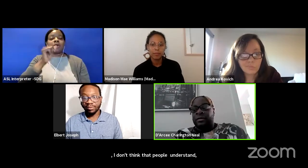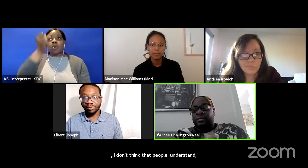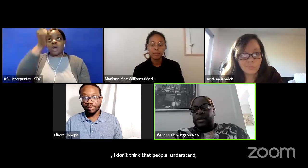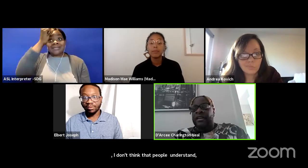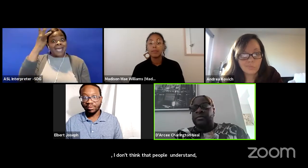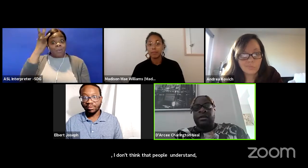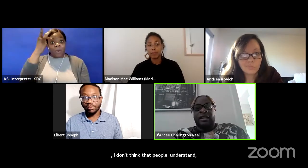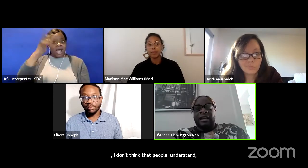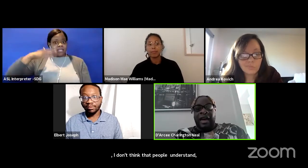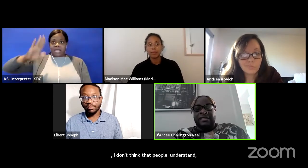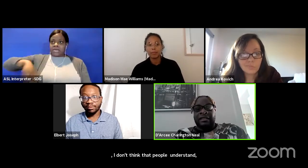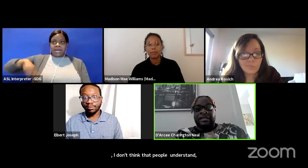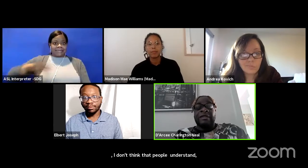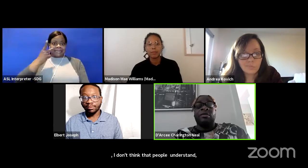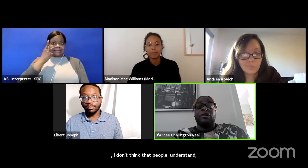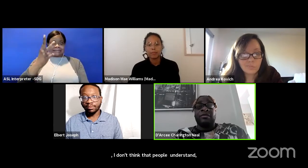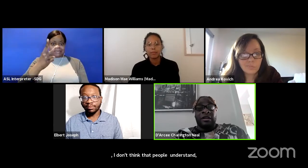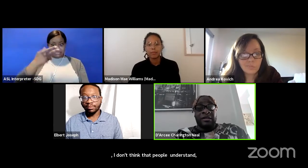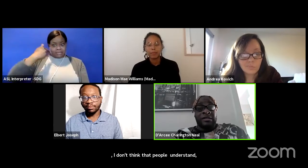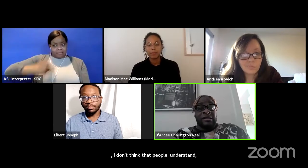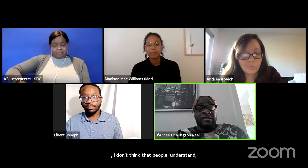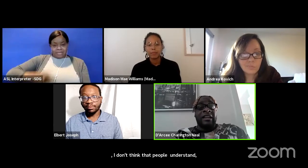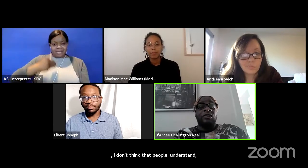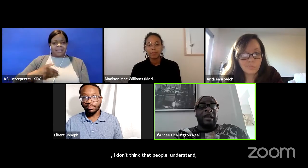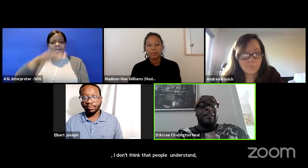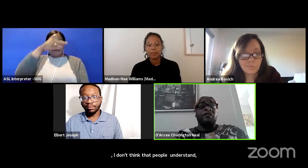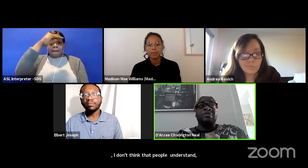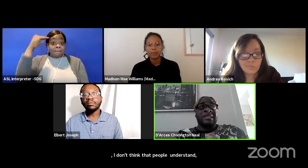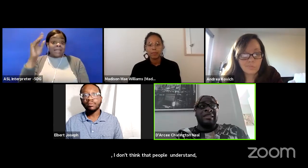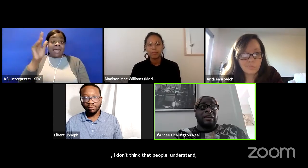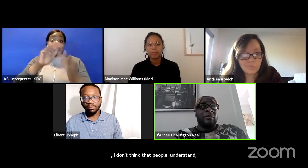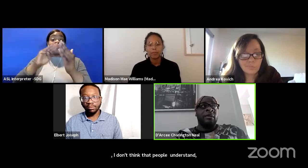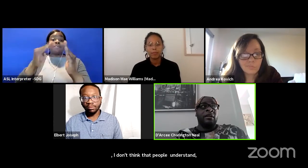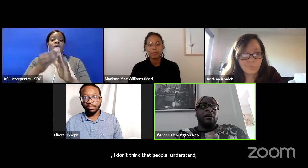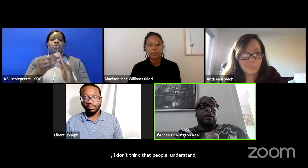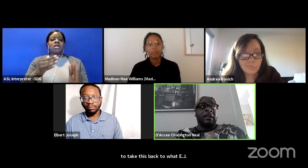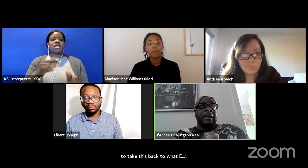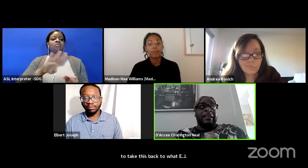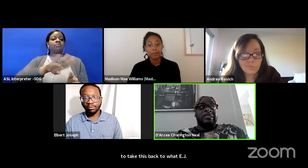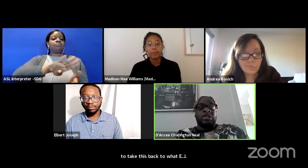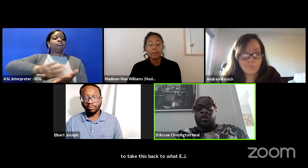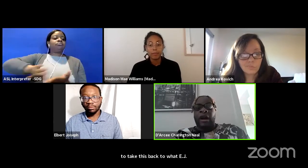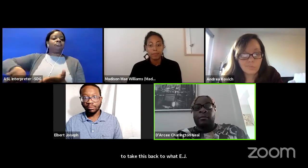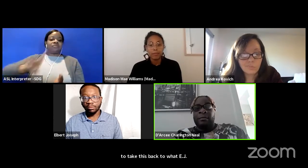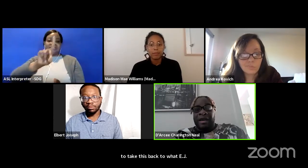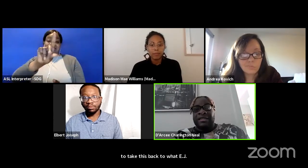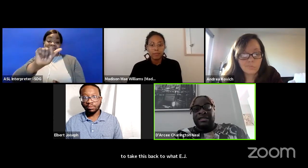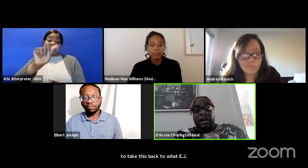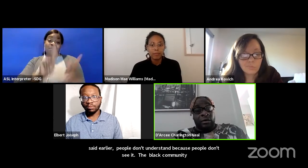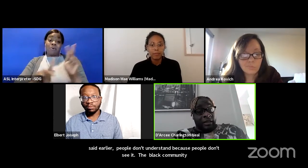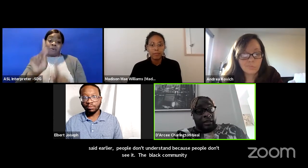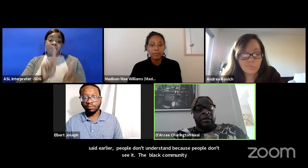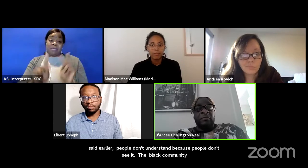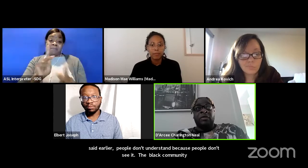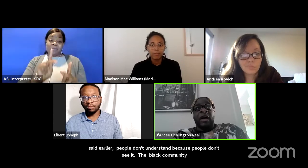The black community acts like disabled folks don't exist. And if you see them, it's trauma based only.